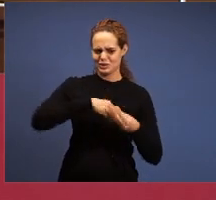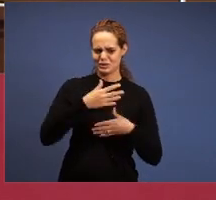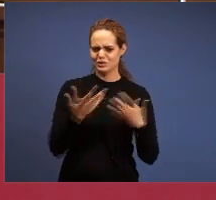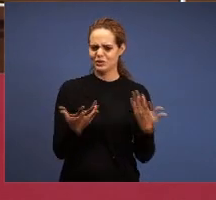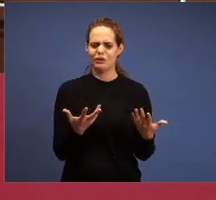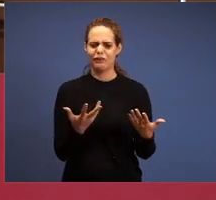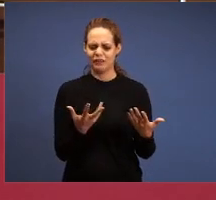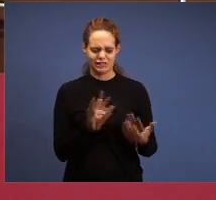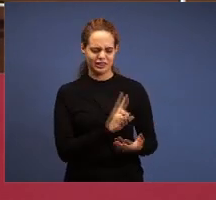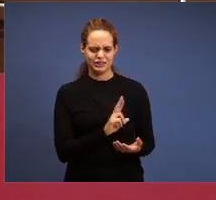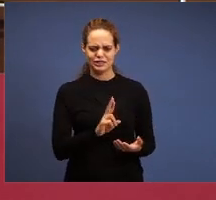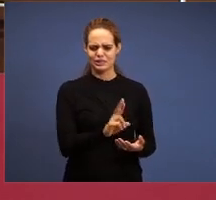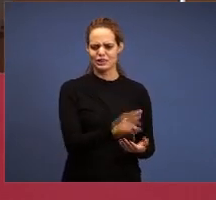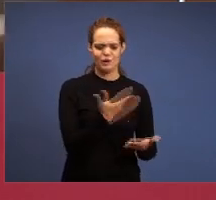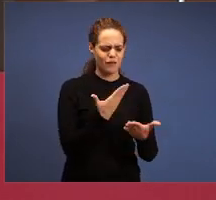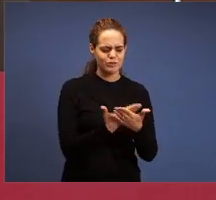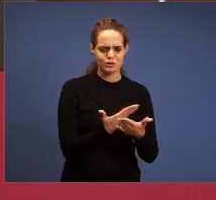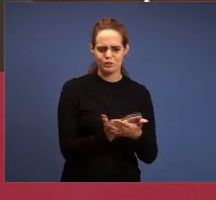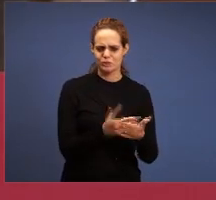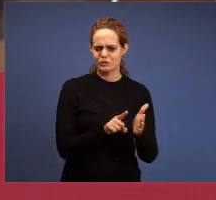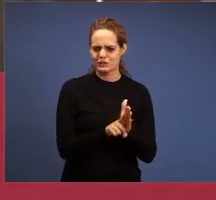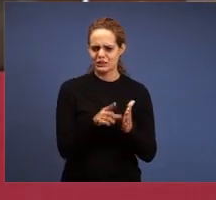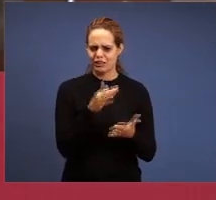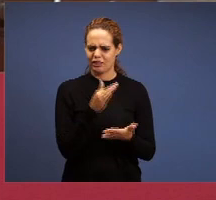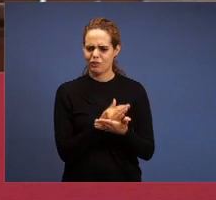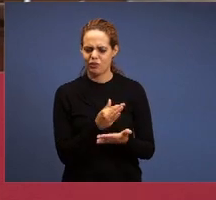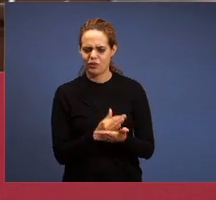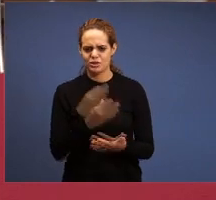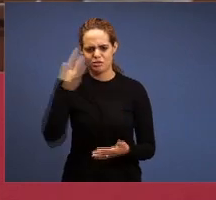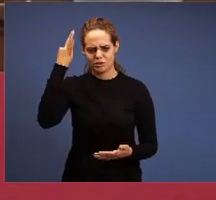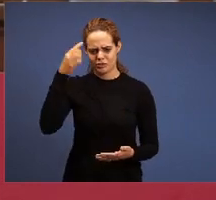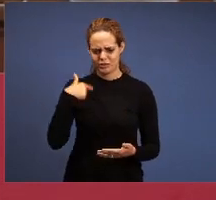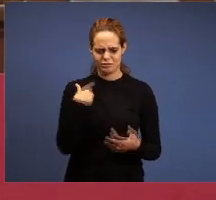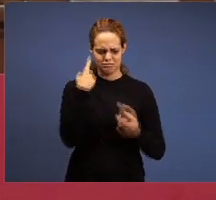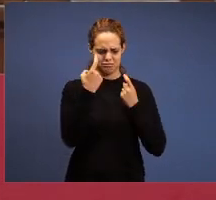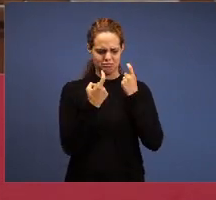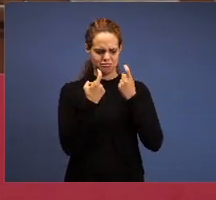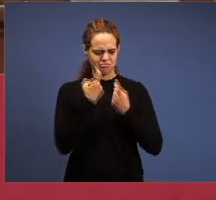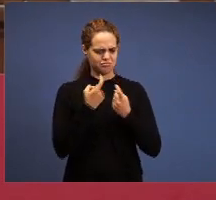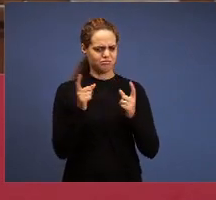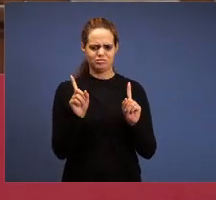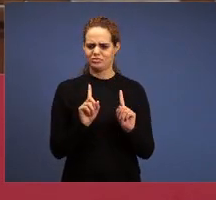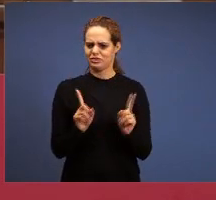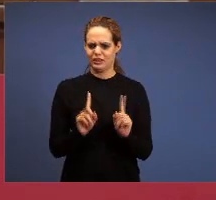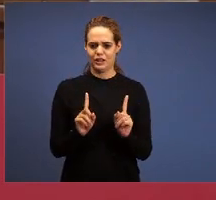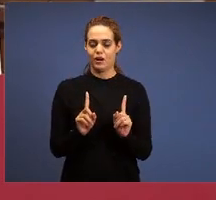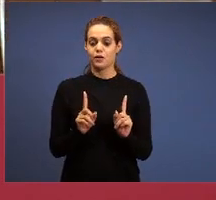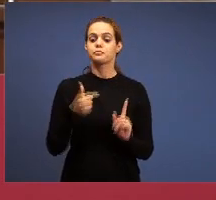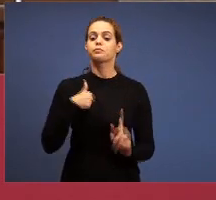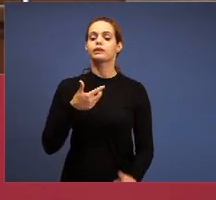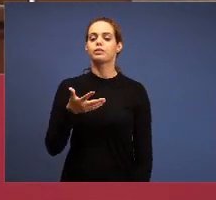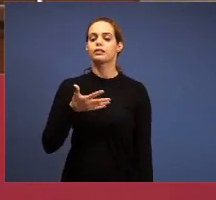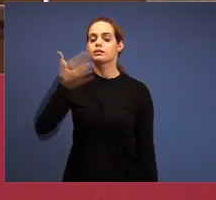apologetic, am I worried about this? I want to know what God has in this hour,